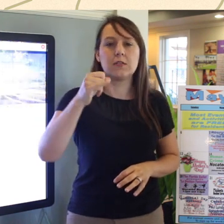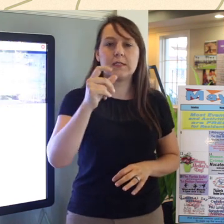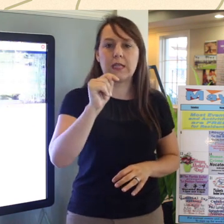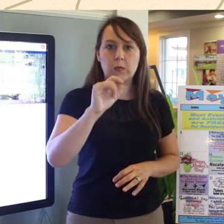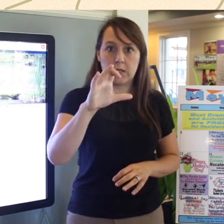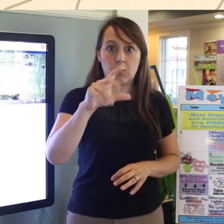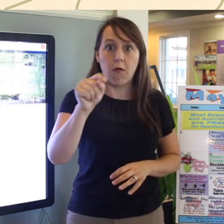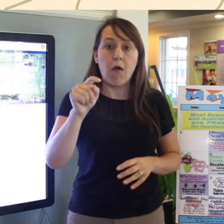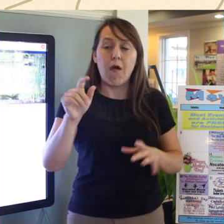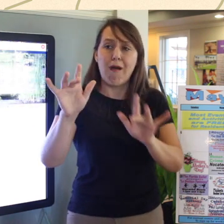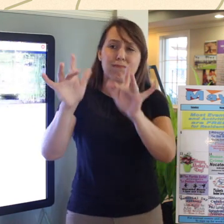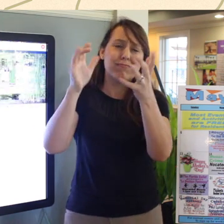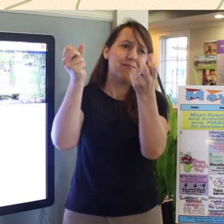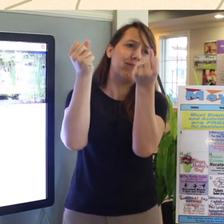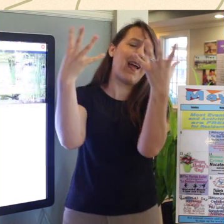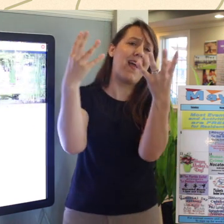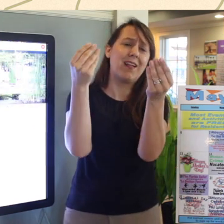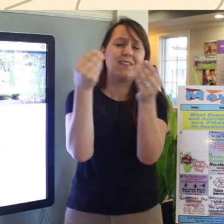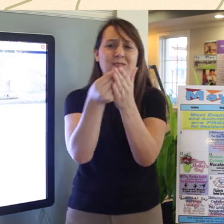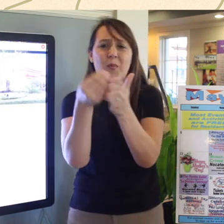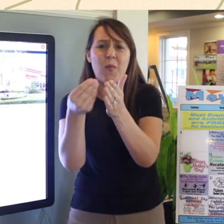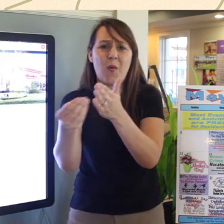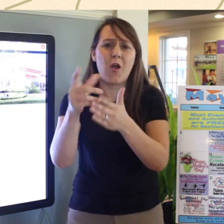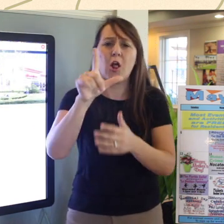everything from Louis Vuitton down to Ross